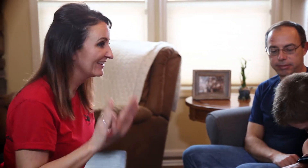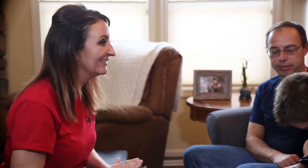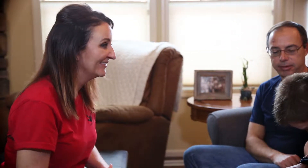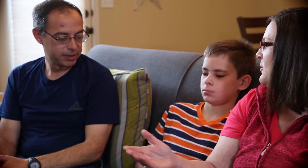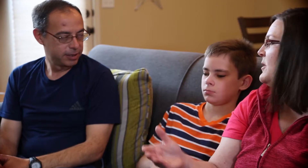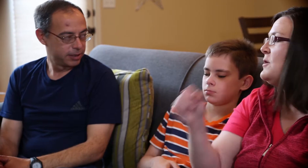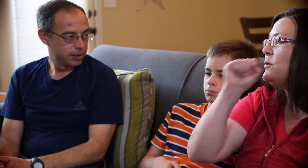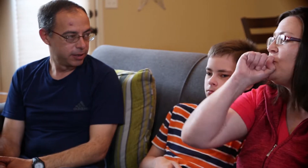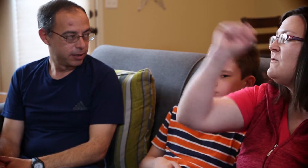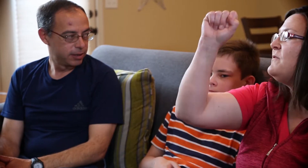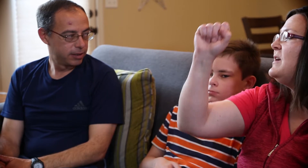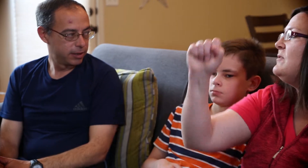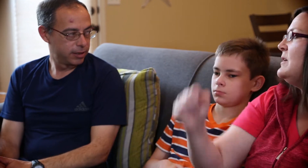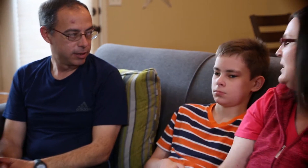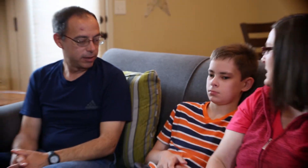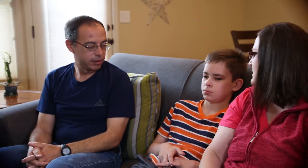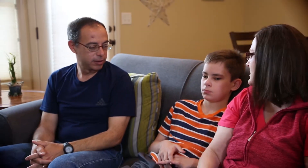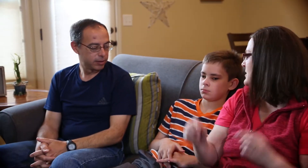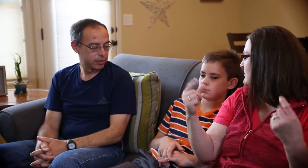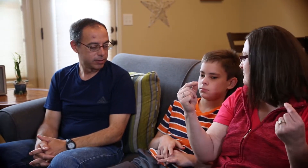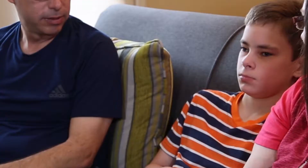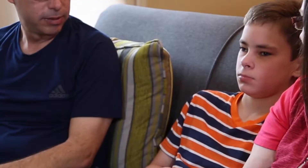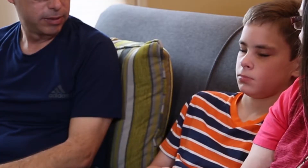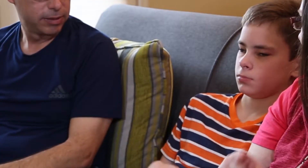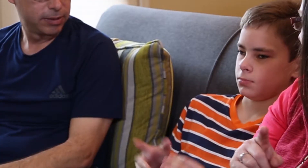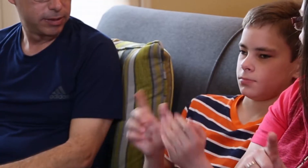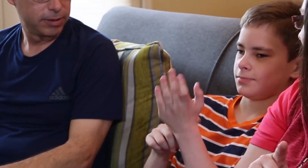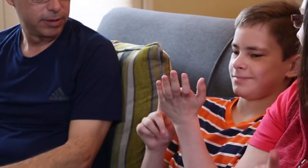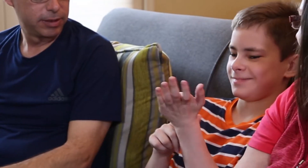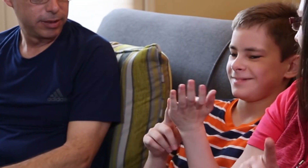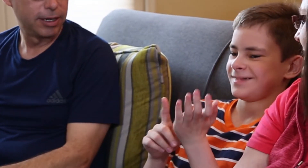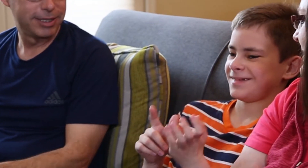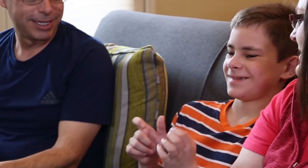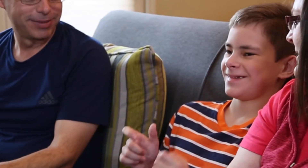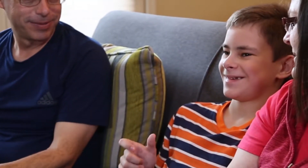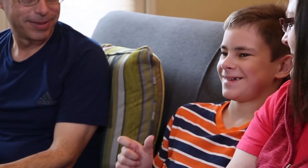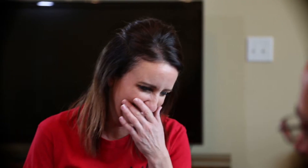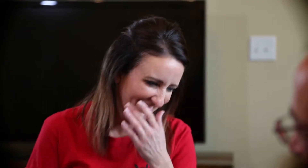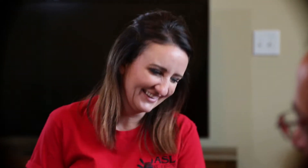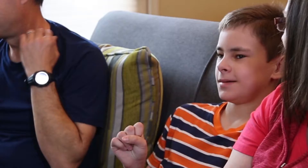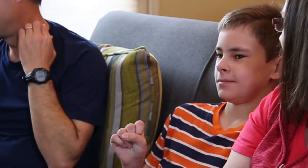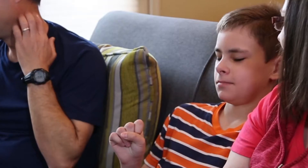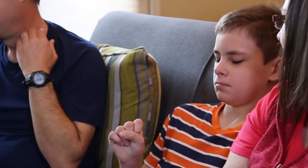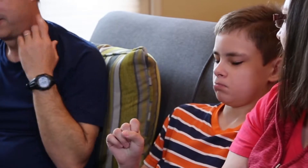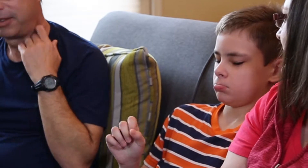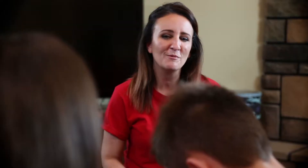What are your favorite things to do?